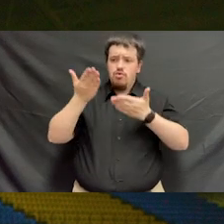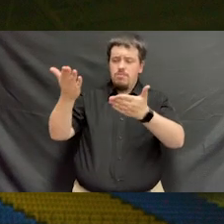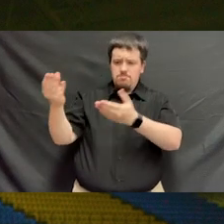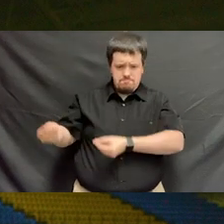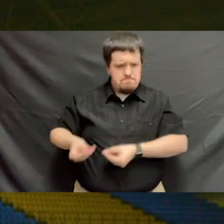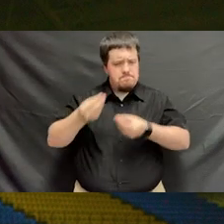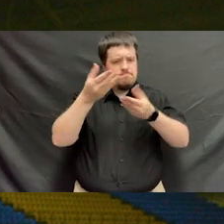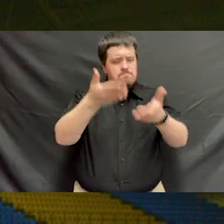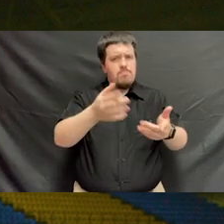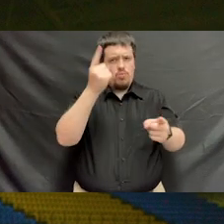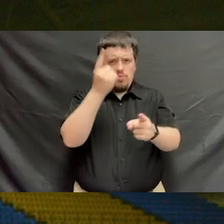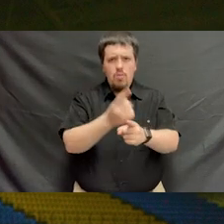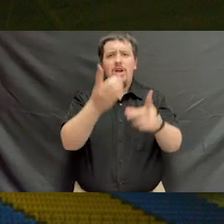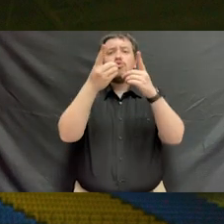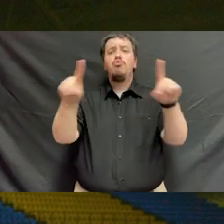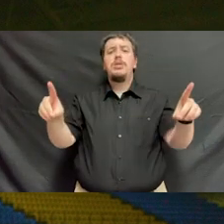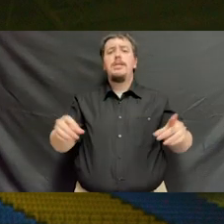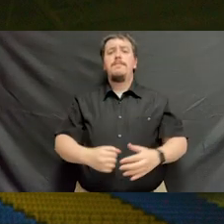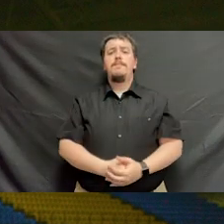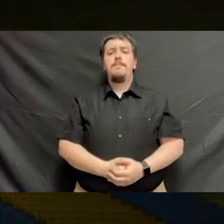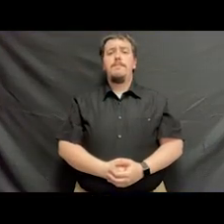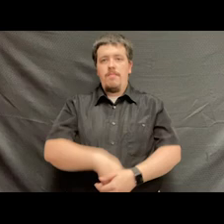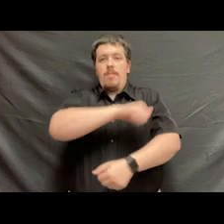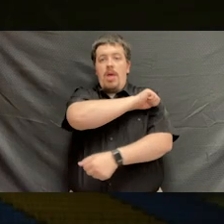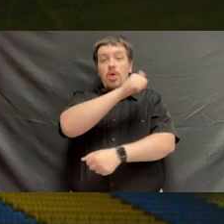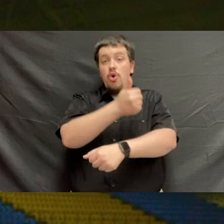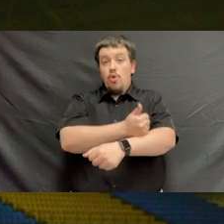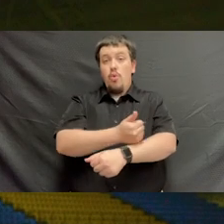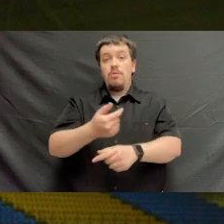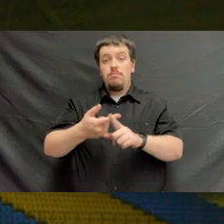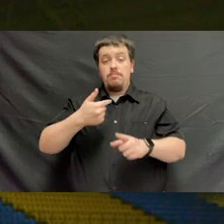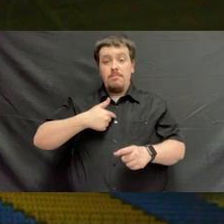I recommend you confer the appropriate degree. By the authority vested in me